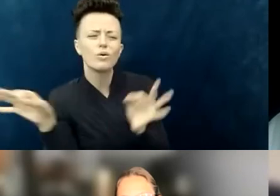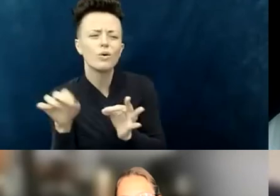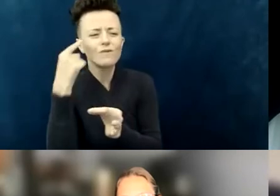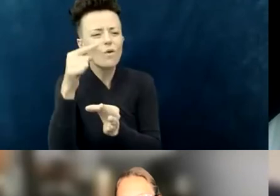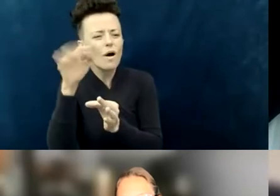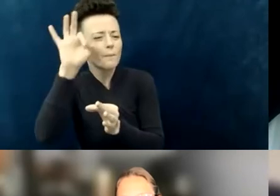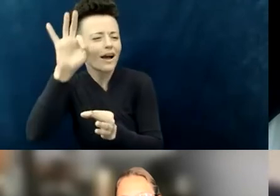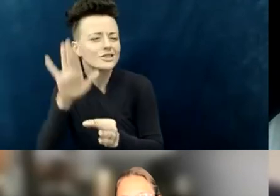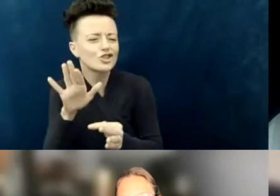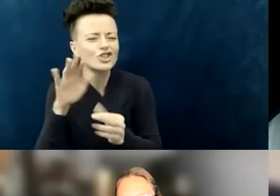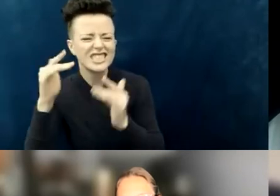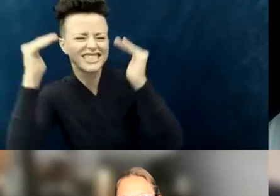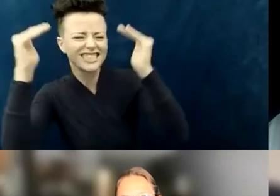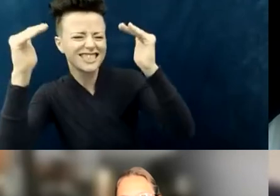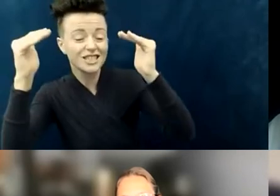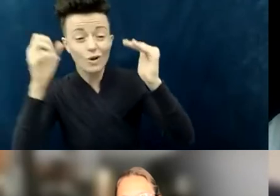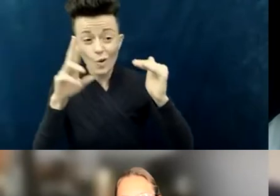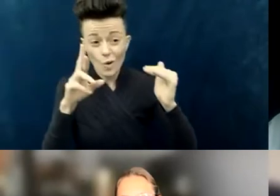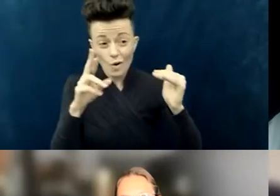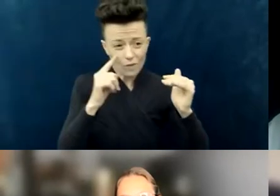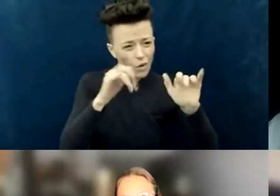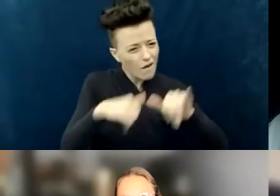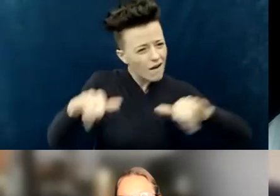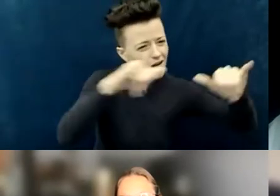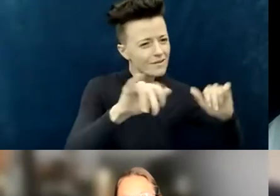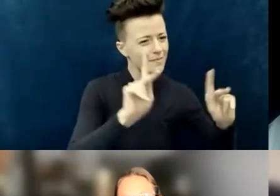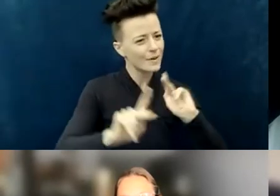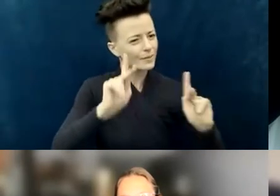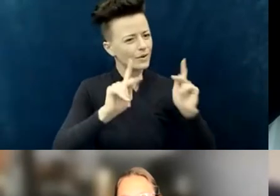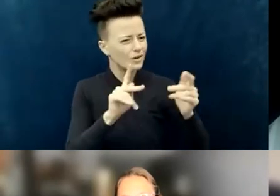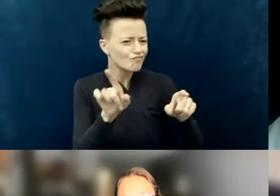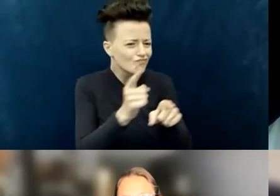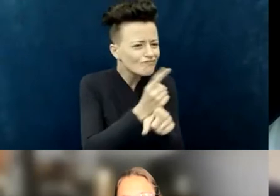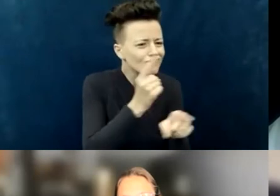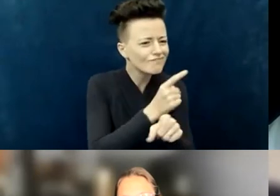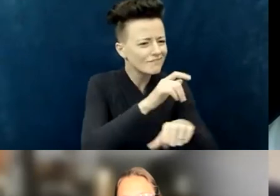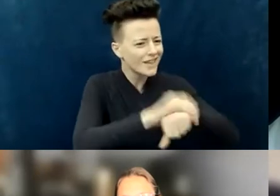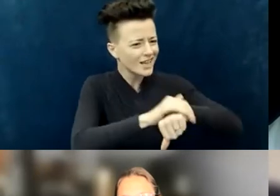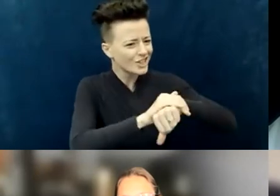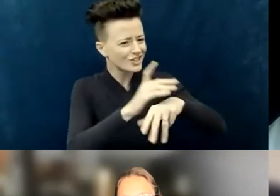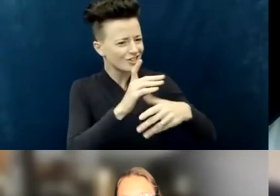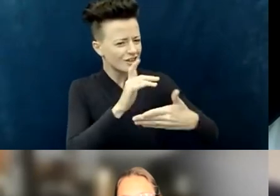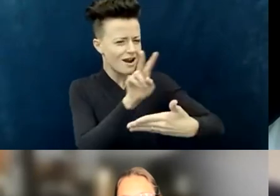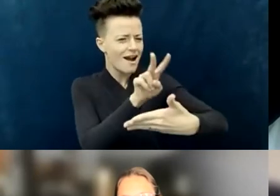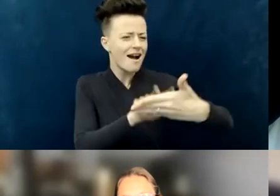Or do we try to come up with one version that meets everyone's needs? ...As I mentioned, there's a lot of things that are hard.